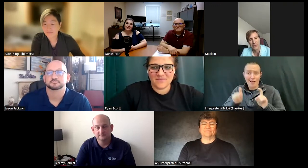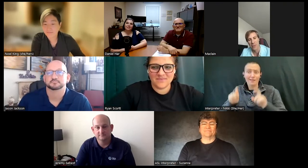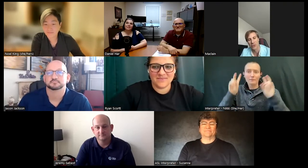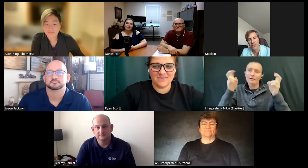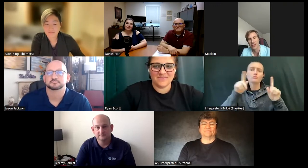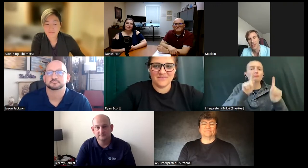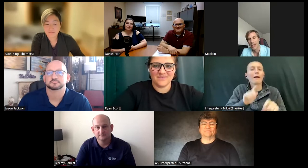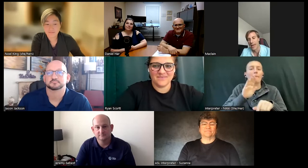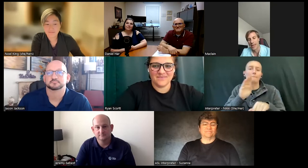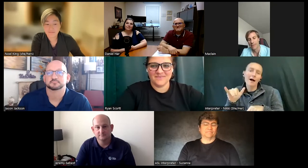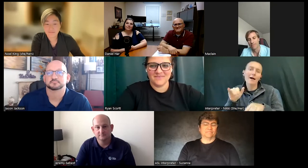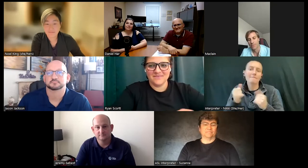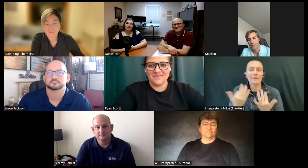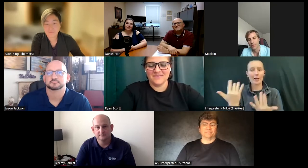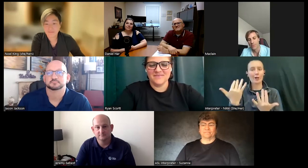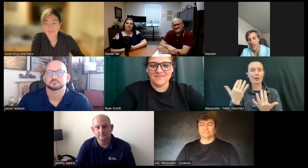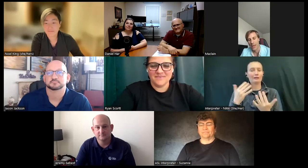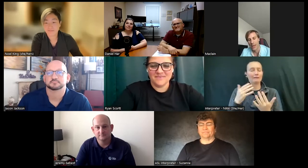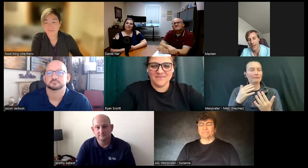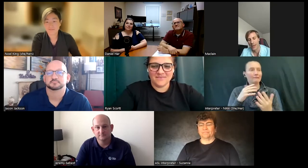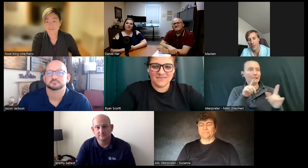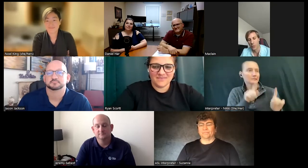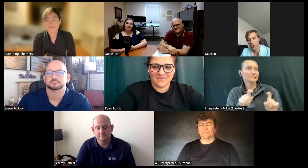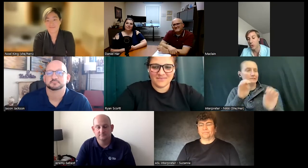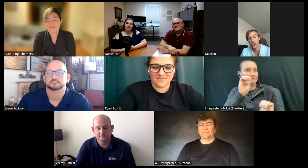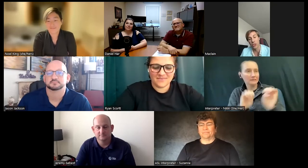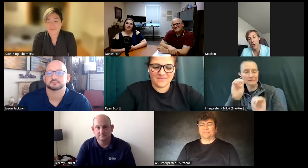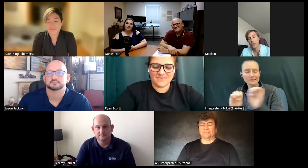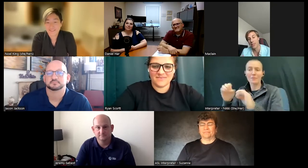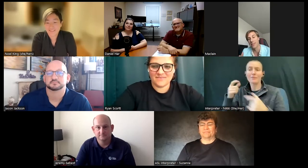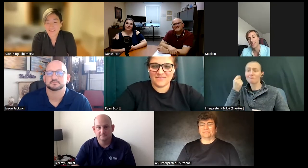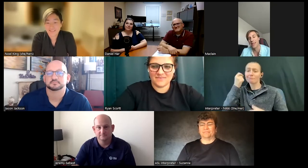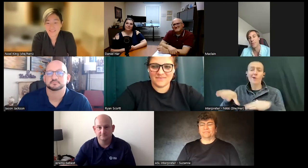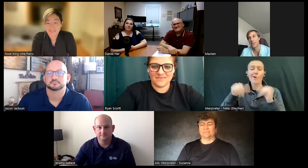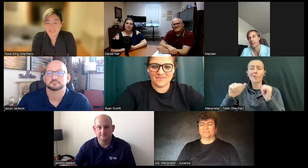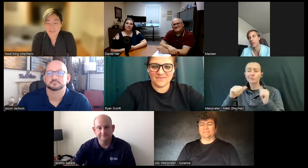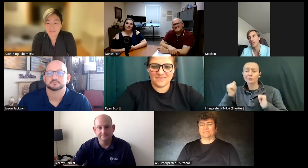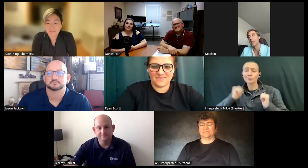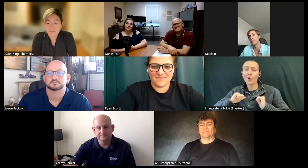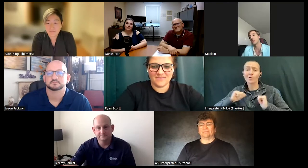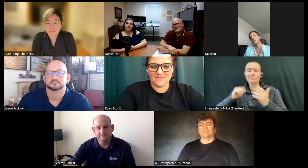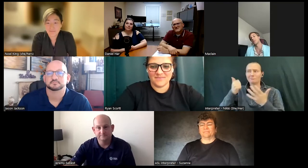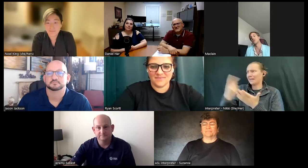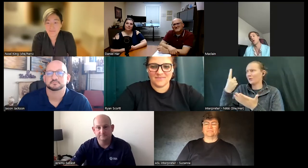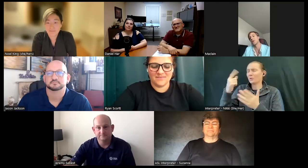like you mentioned um uh doing shows and things like that in particular or anybody who gets to show